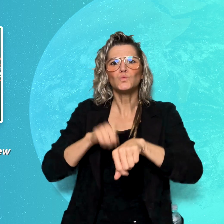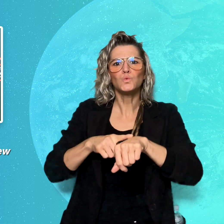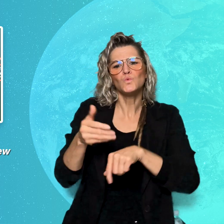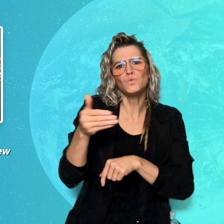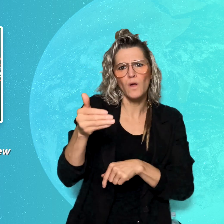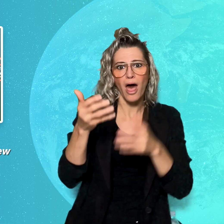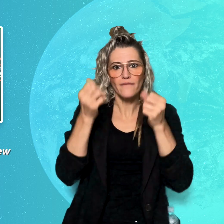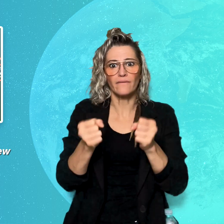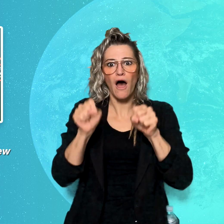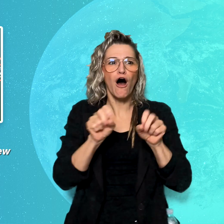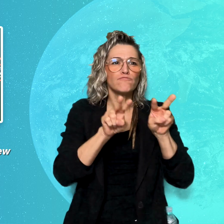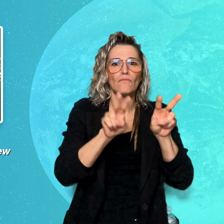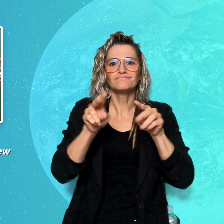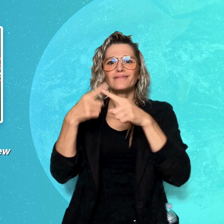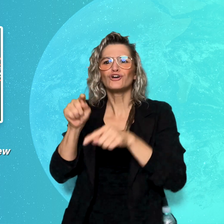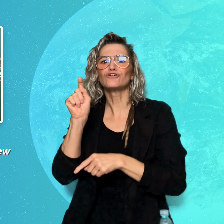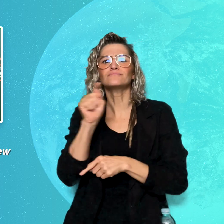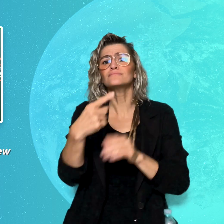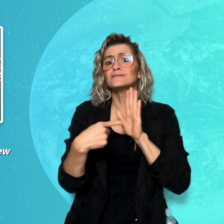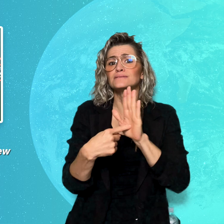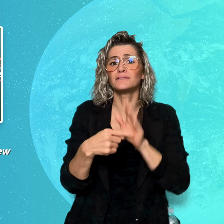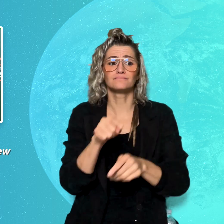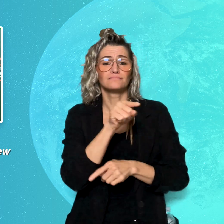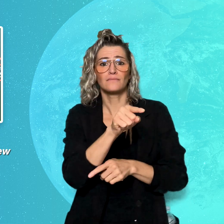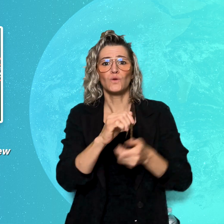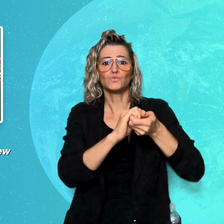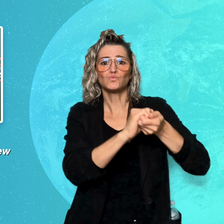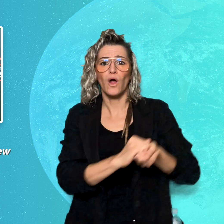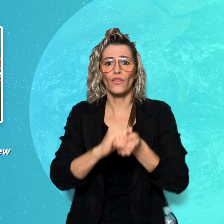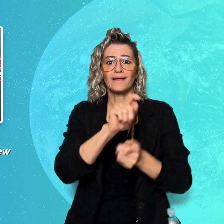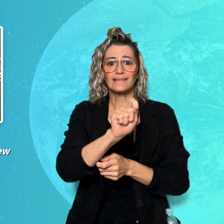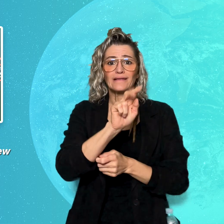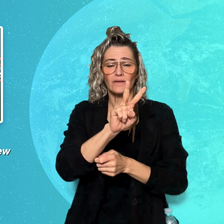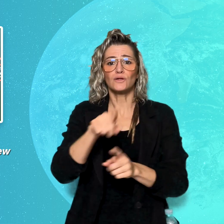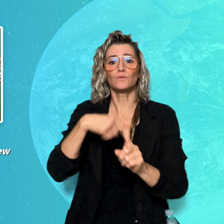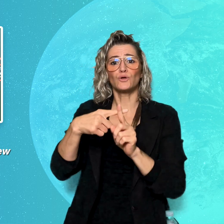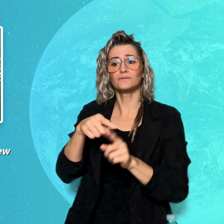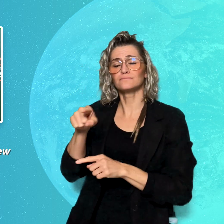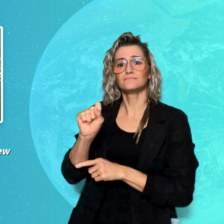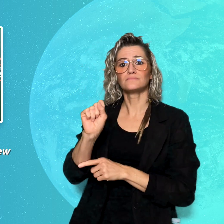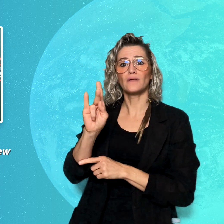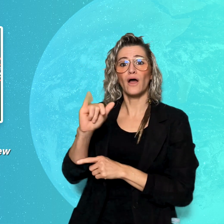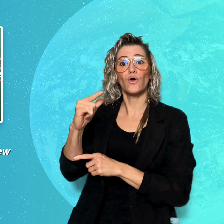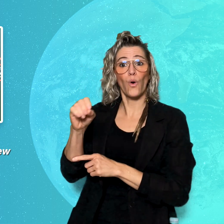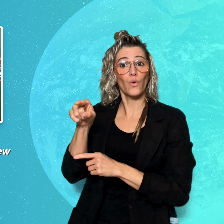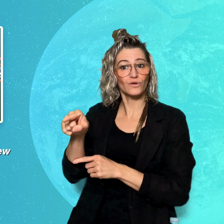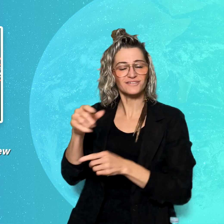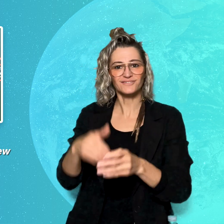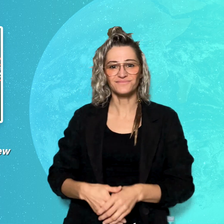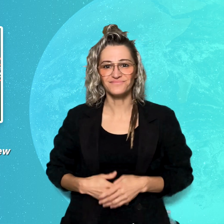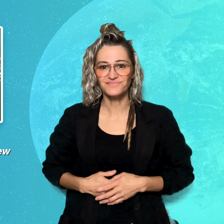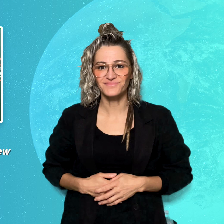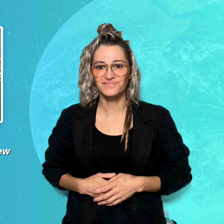on various platforms, including Together TV and Sky Go.